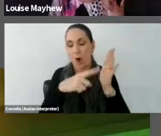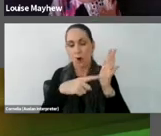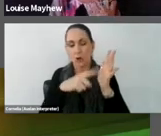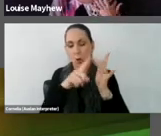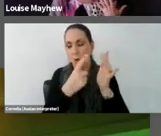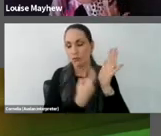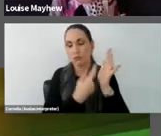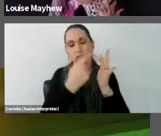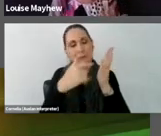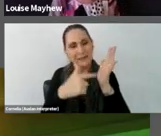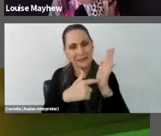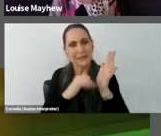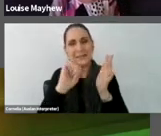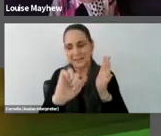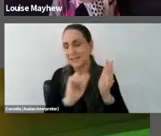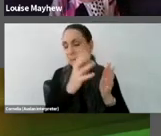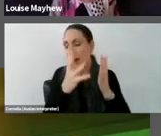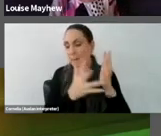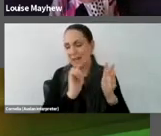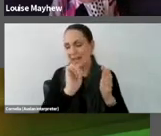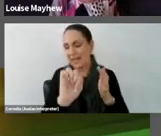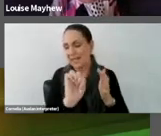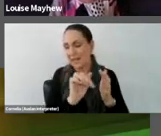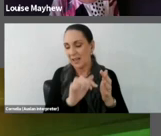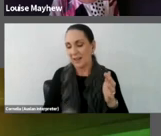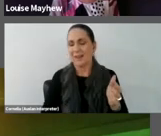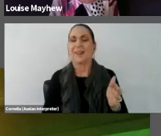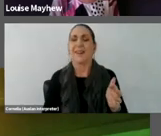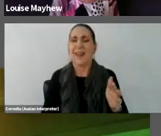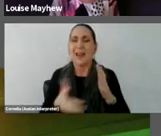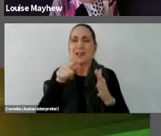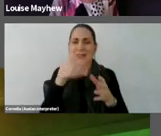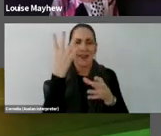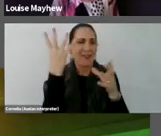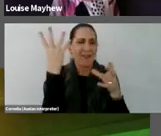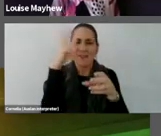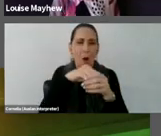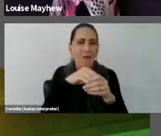famous for her mesmerizing and immersive installations.